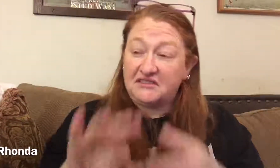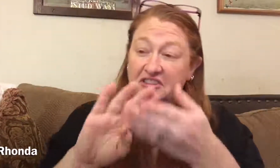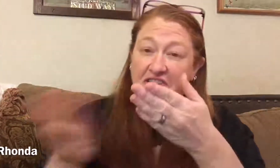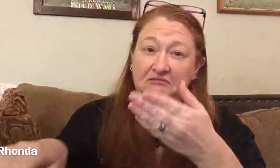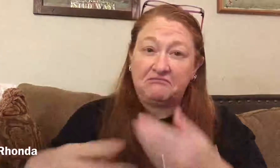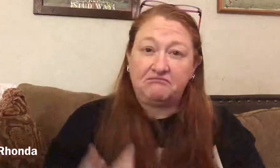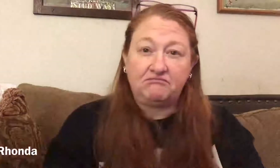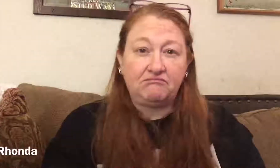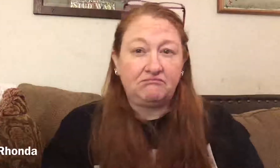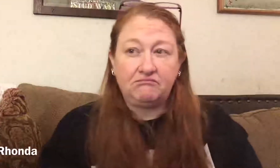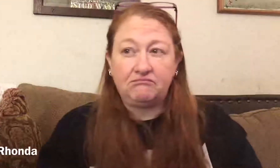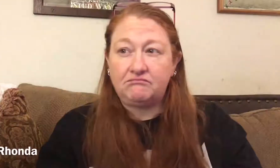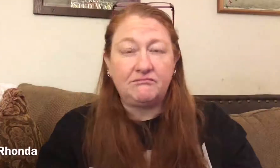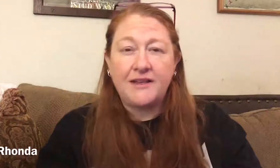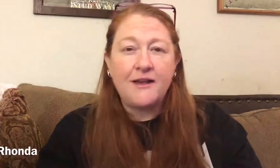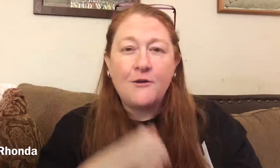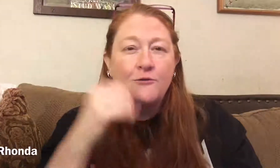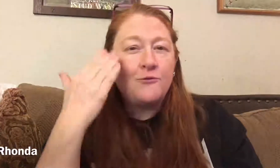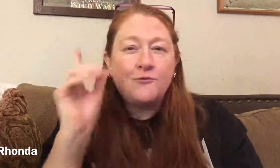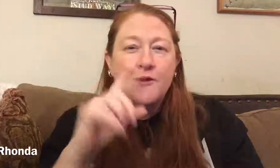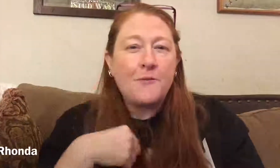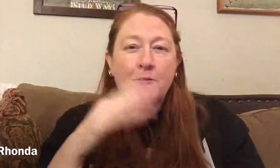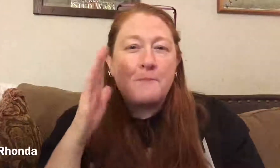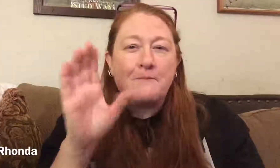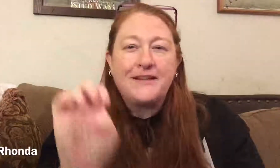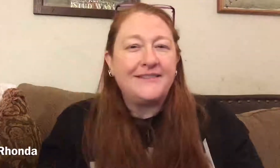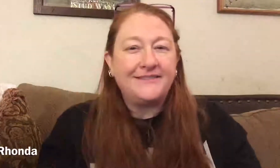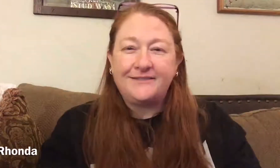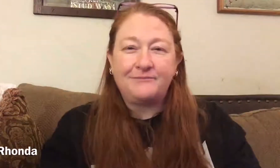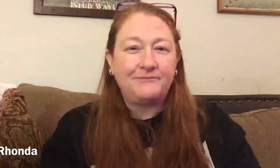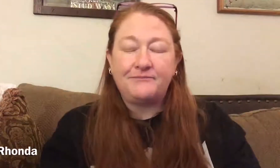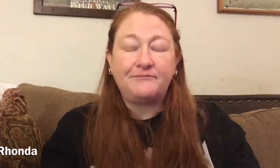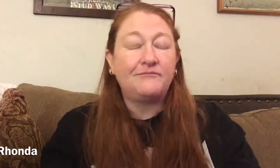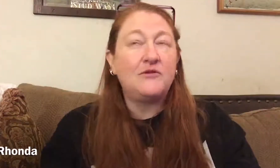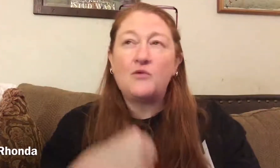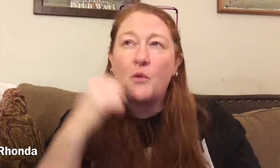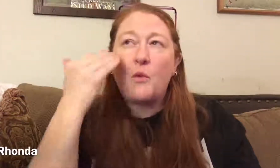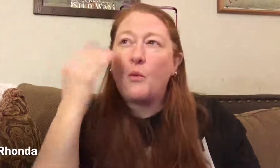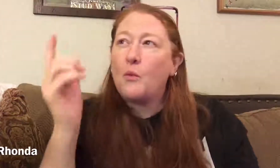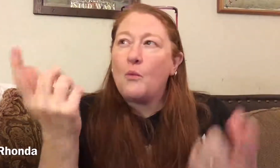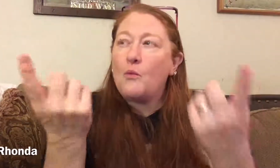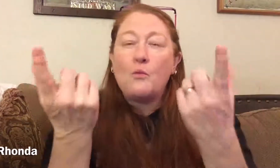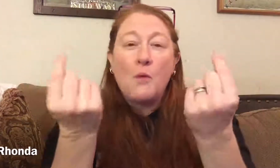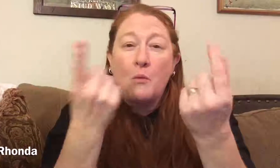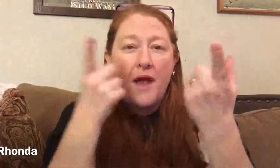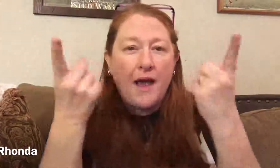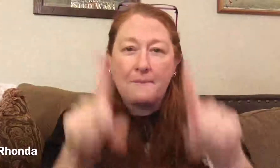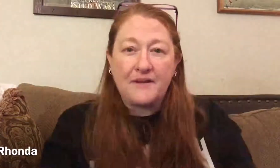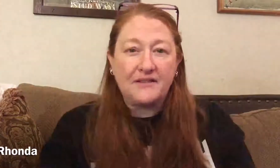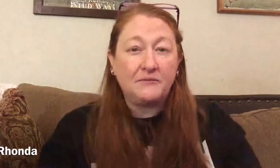However, without ASL... I don't know where I would be nor do I know what would happen to me...